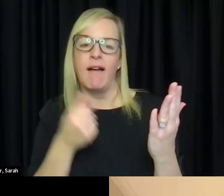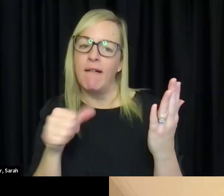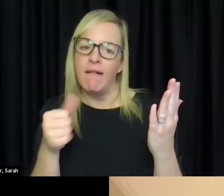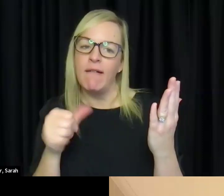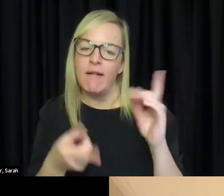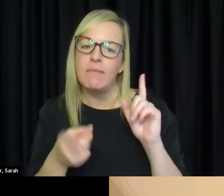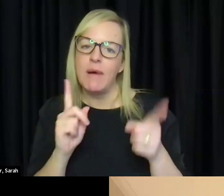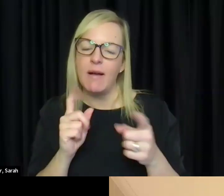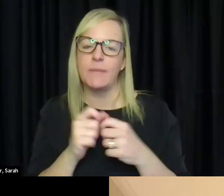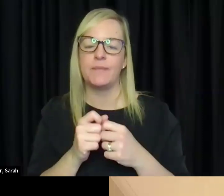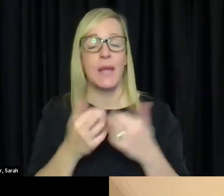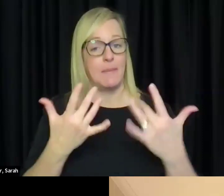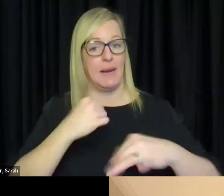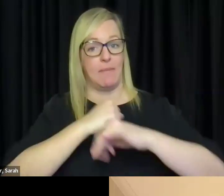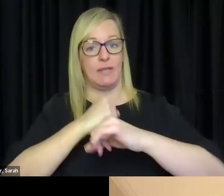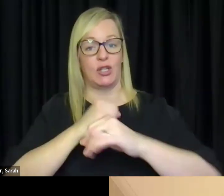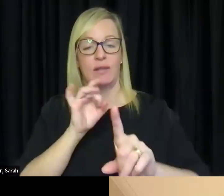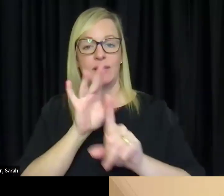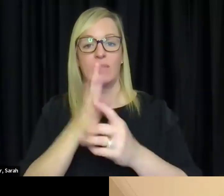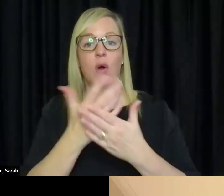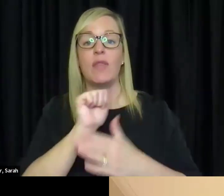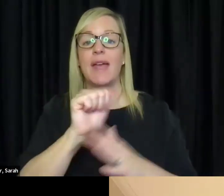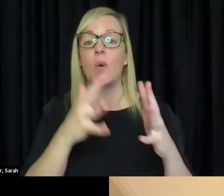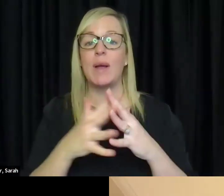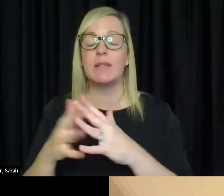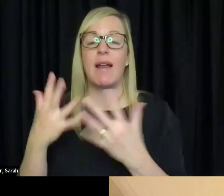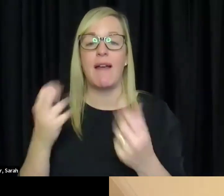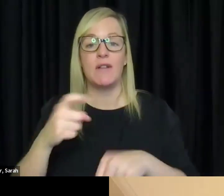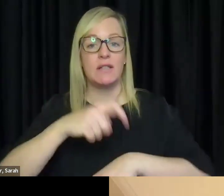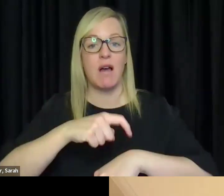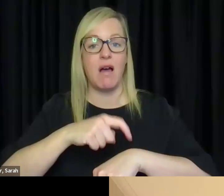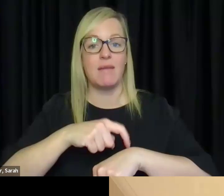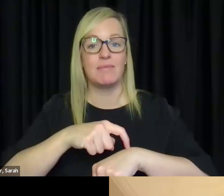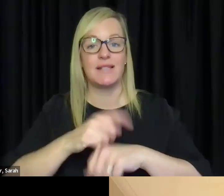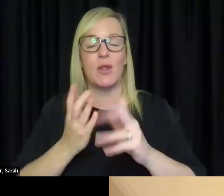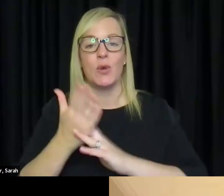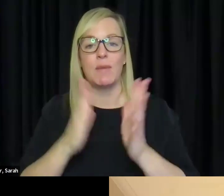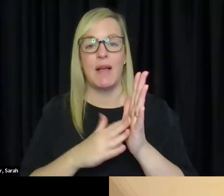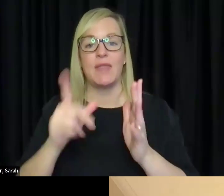Many publishers you'll find on their website have times during the month that they accept